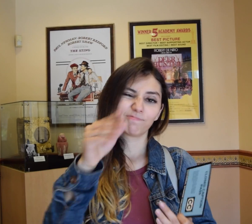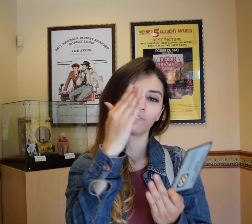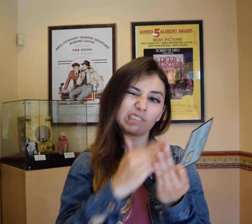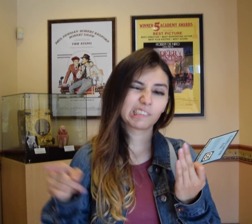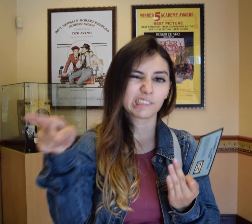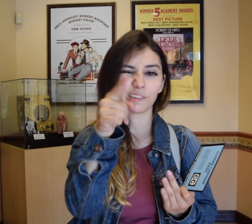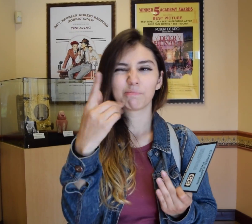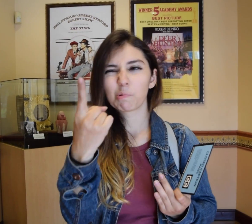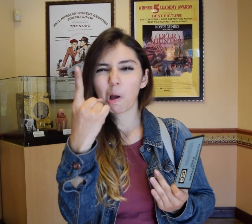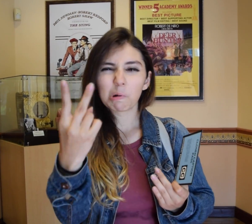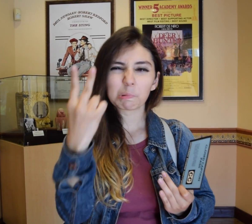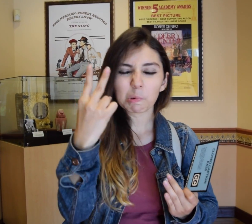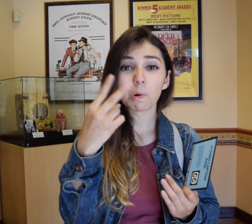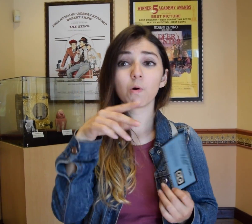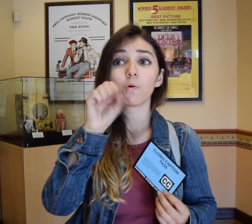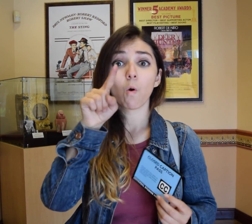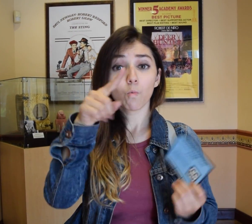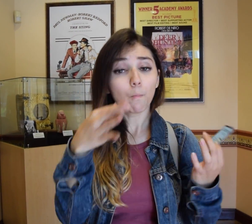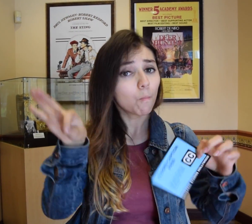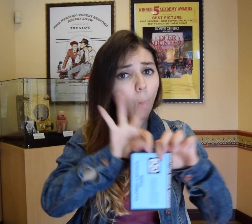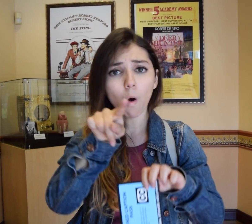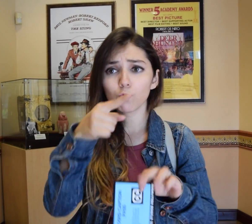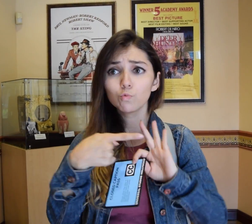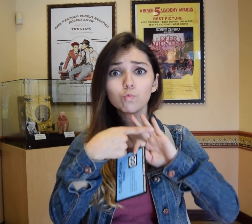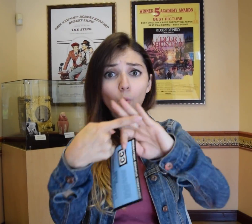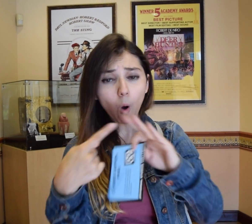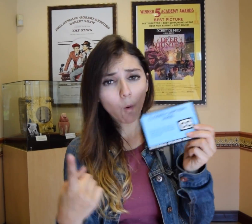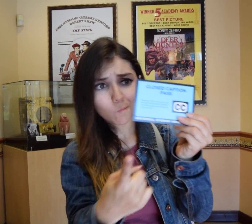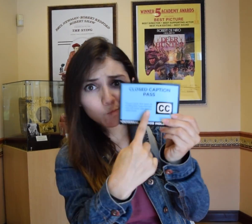Some have it. It's still important to show the CC card